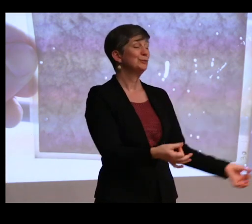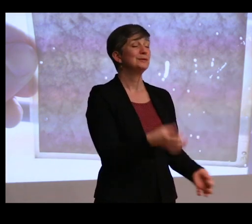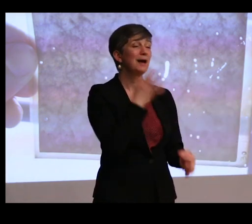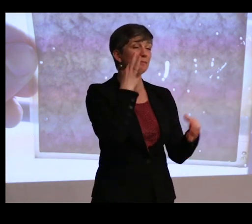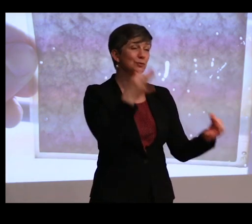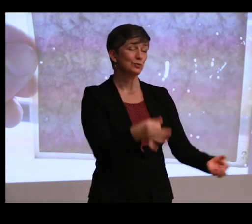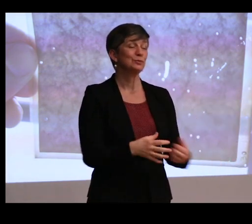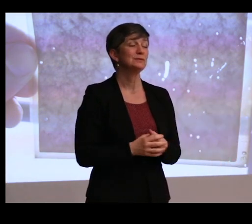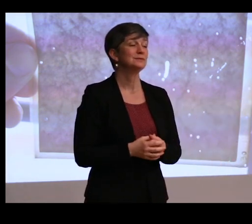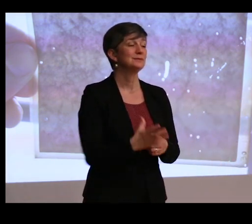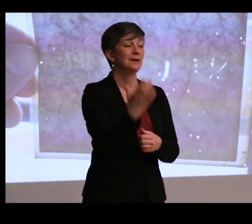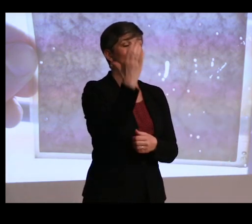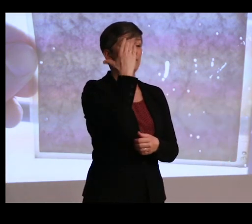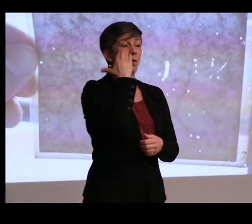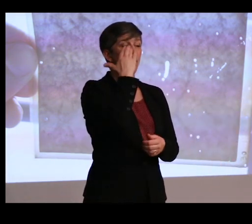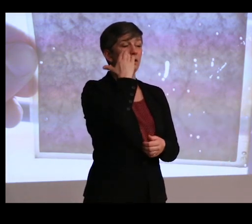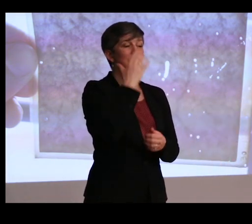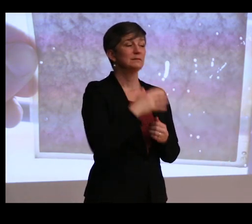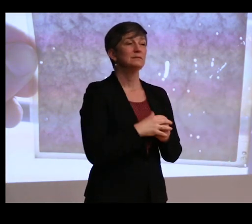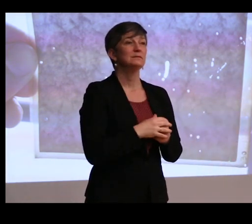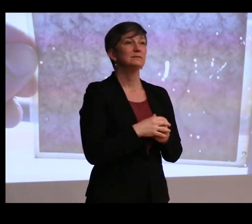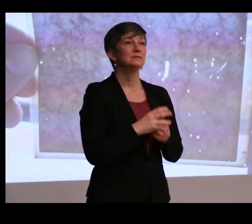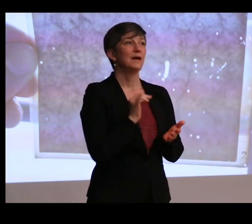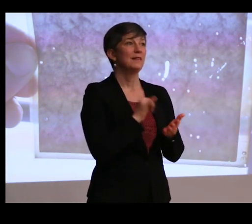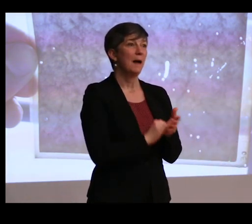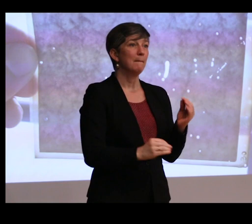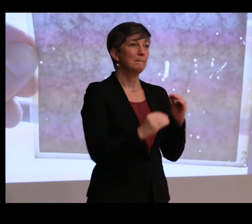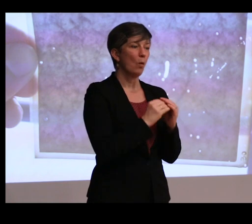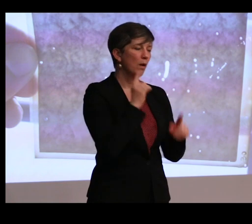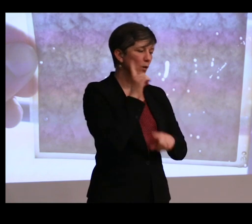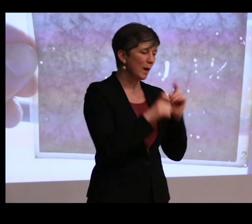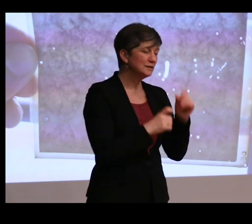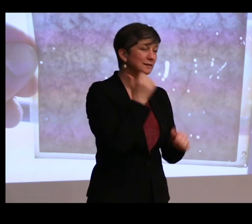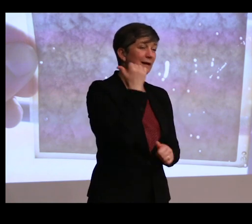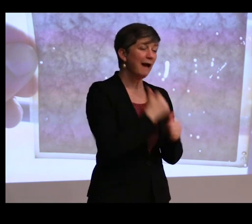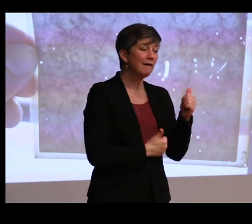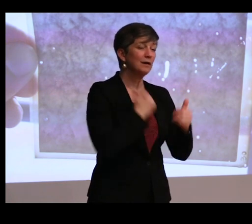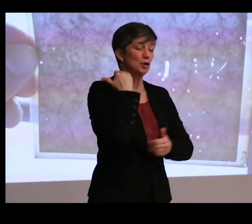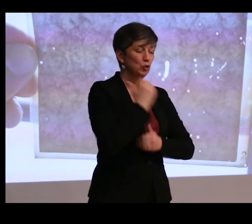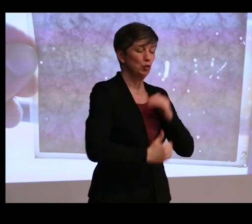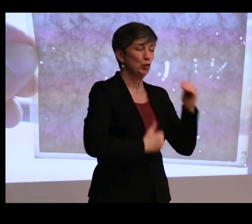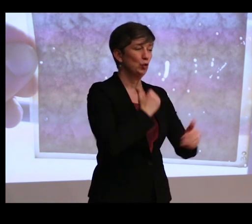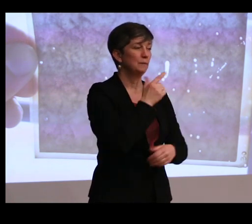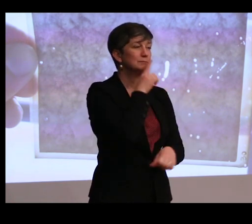And I think knowing that generating more questions at every turn is actually what we're supposed